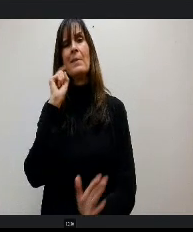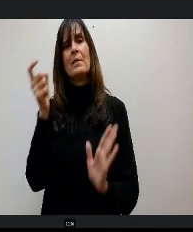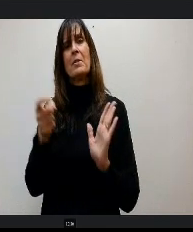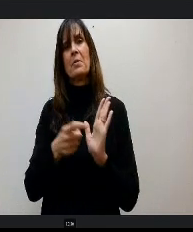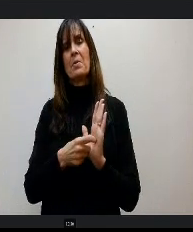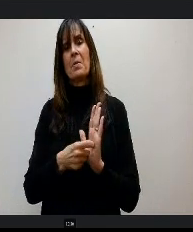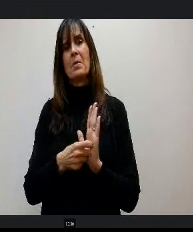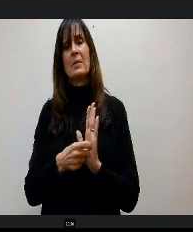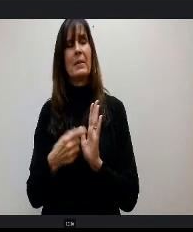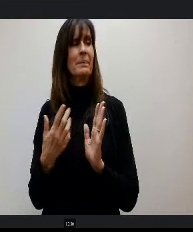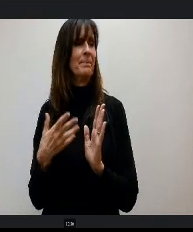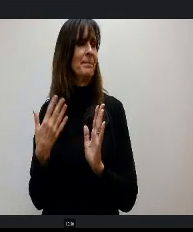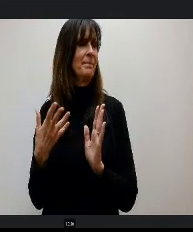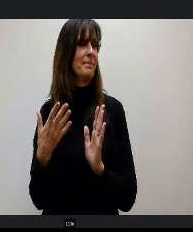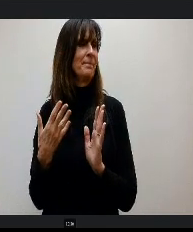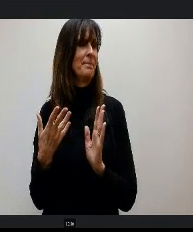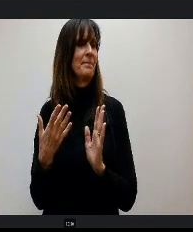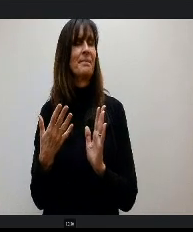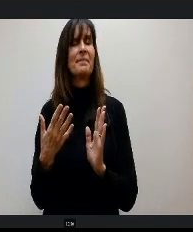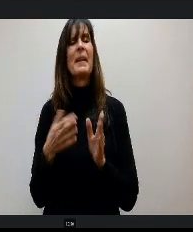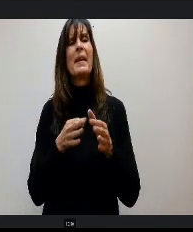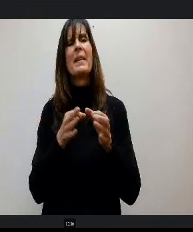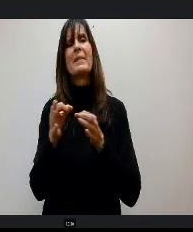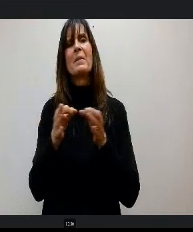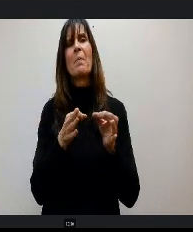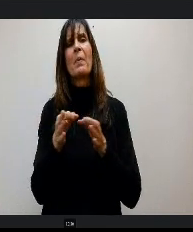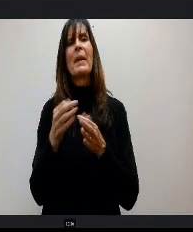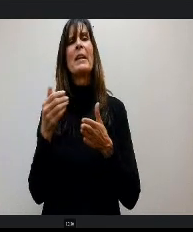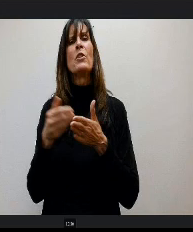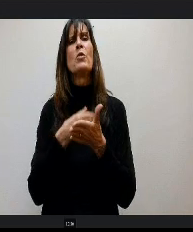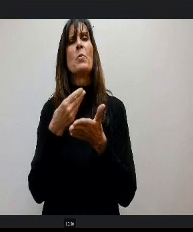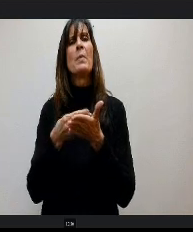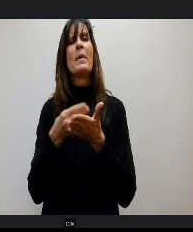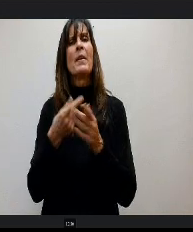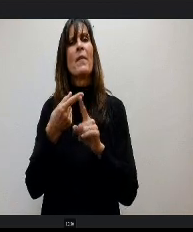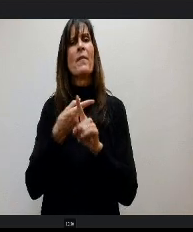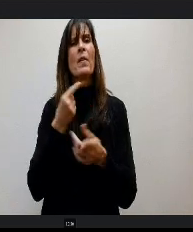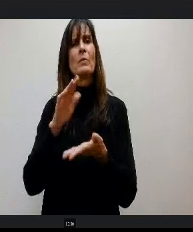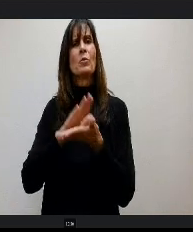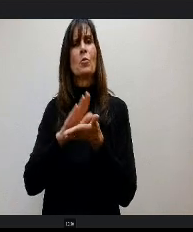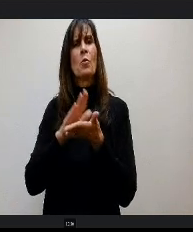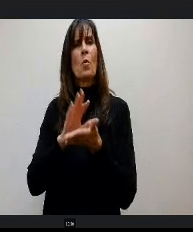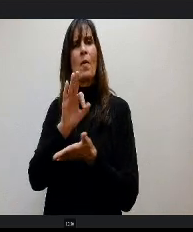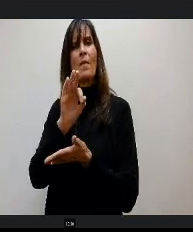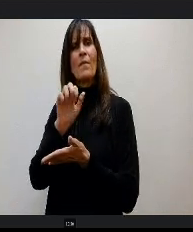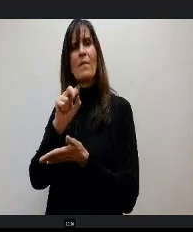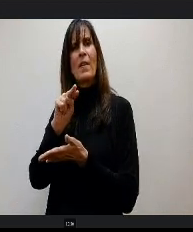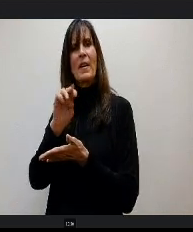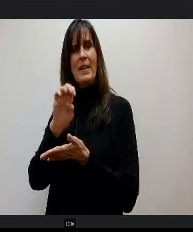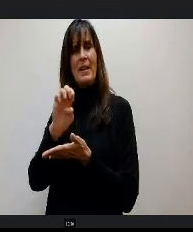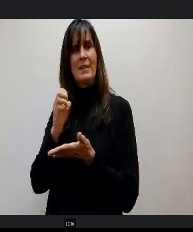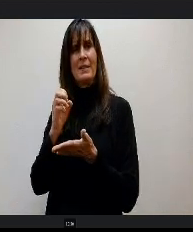Again, just explaining our new revenue from school finance act here you see a little bit more detail that when